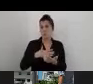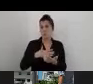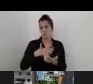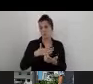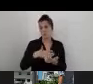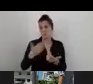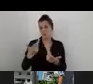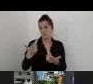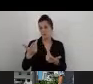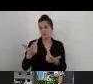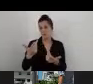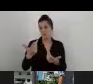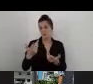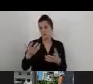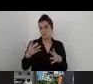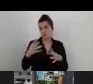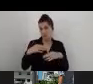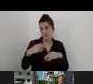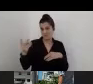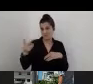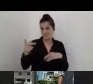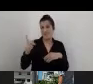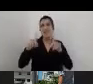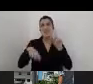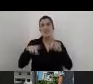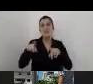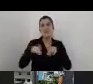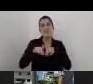So sometimes it's a bit of negotiating with organization,